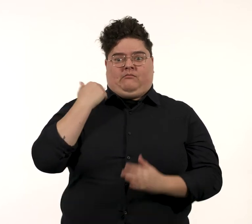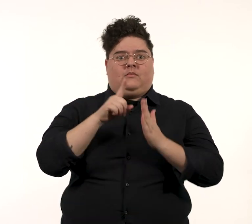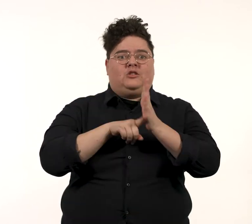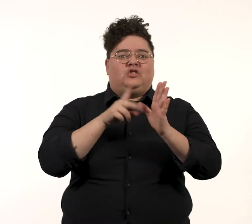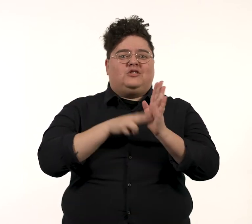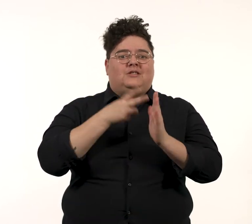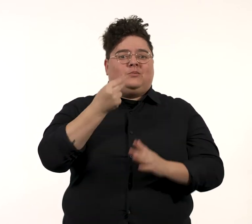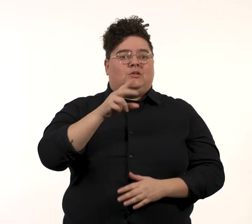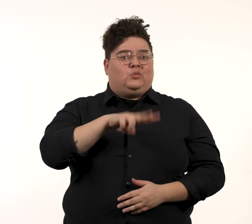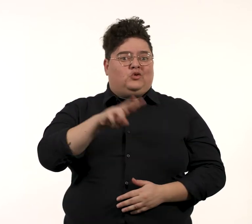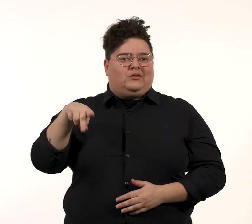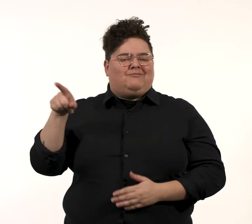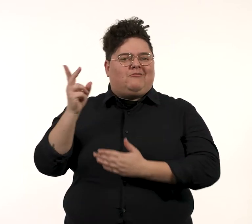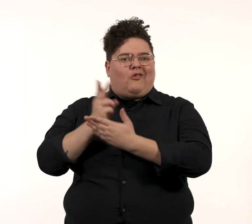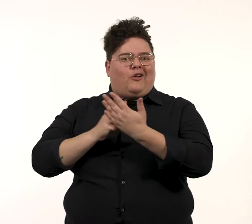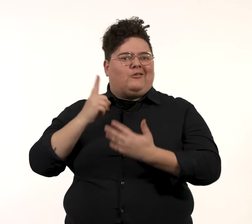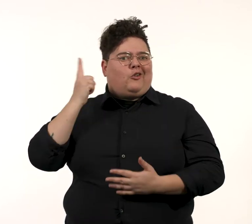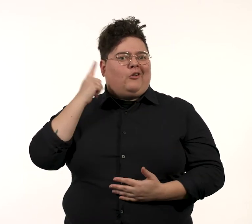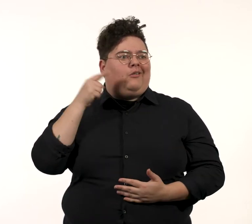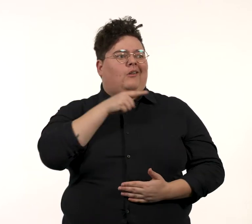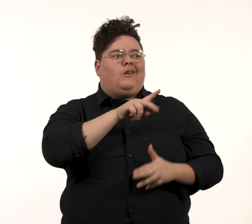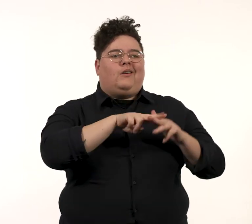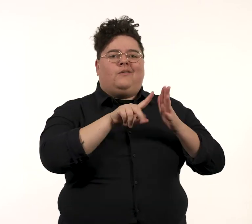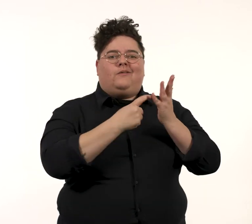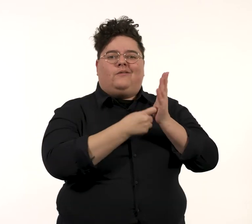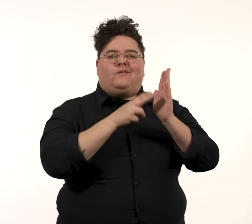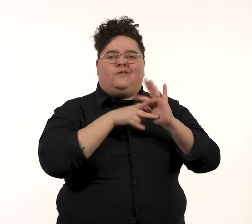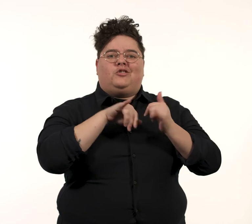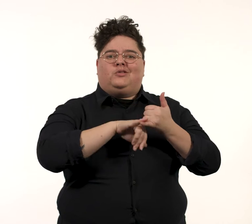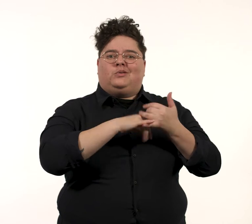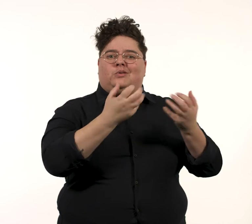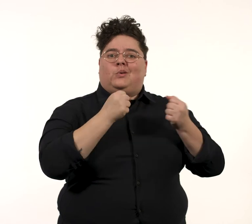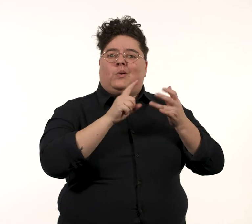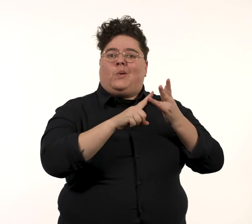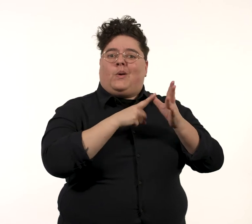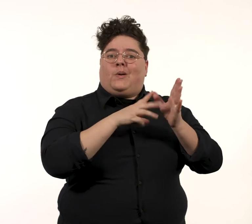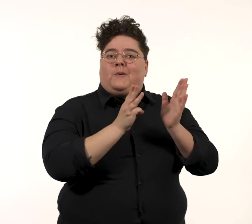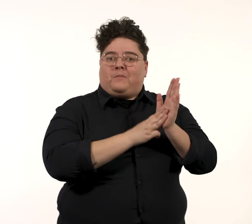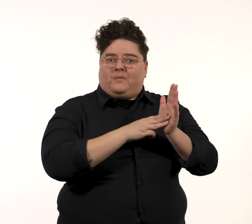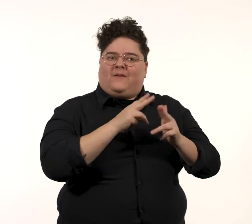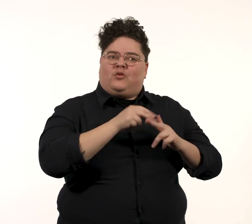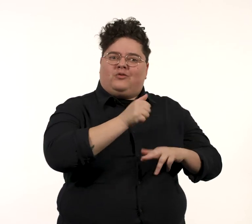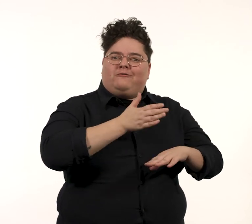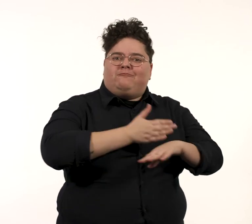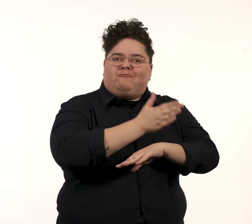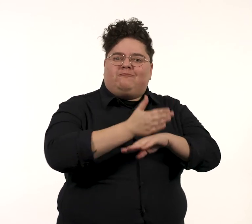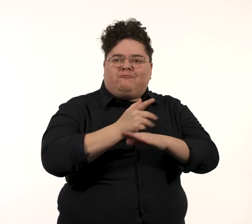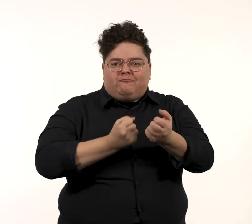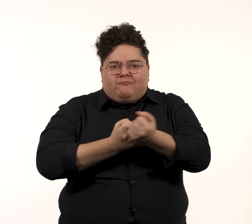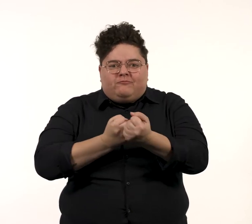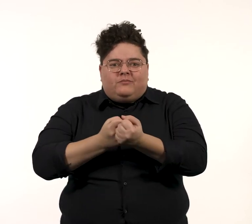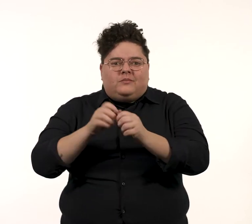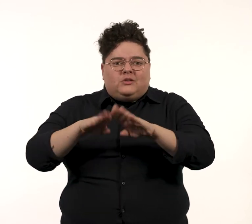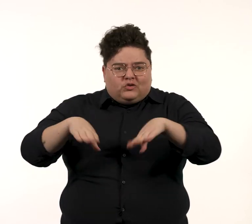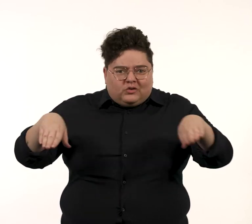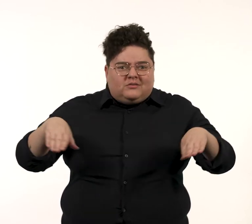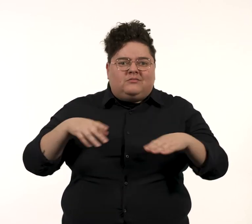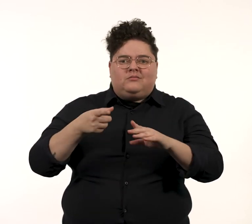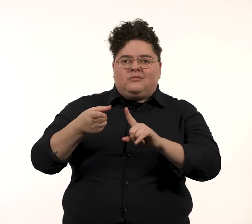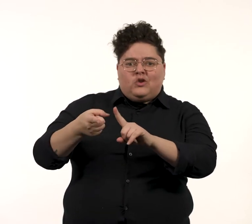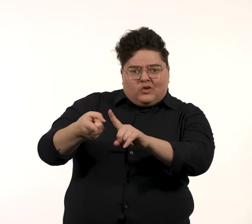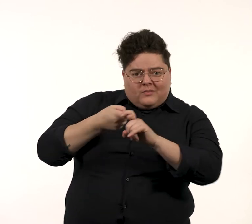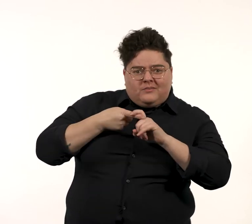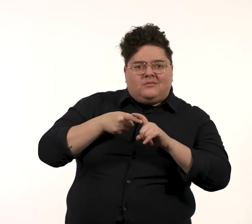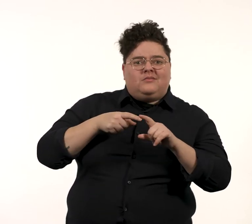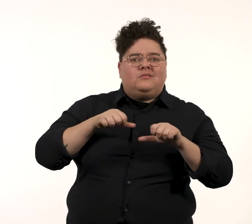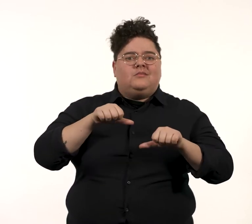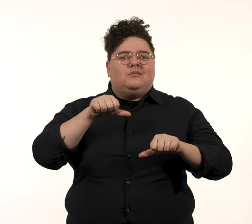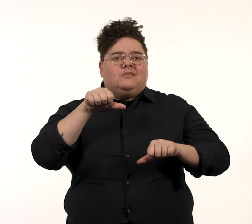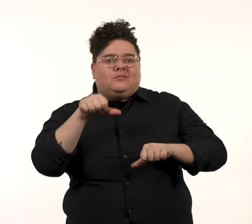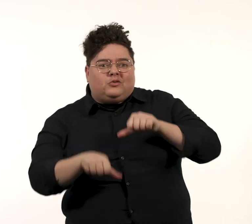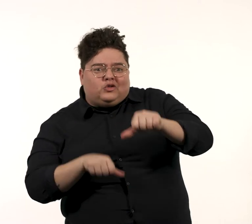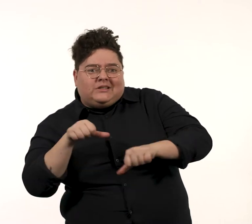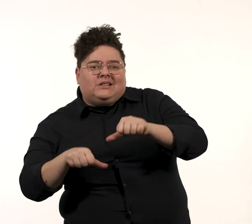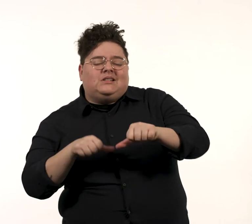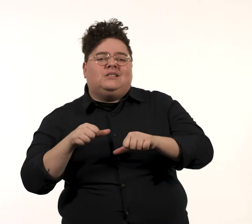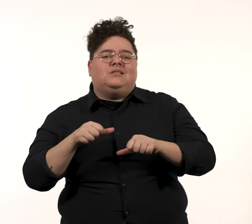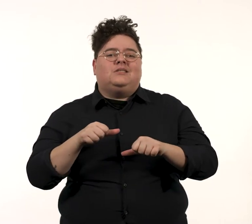When Newton heard Furness had been given Officer of the Order of Australia for her service to children as adoption advocate,